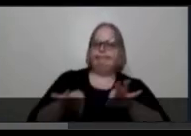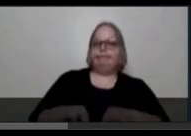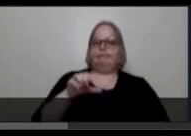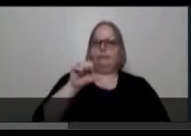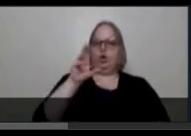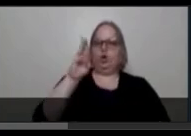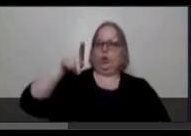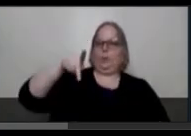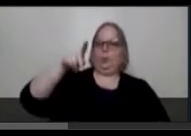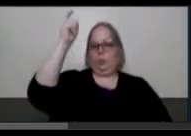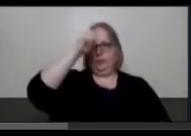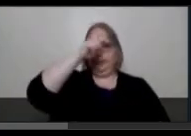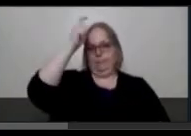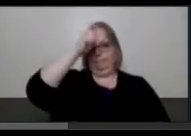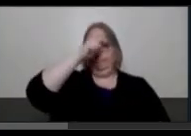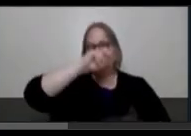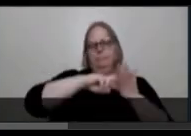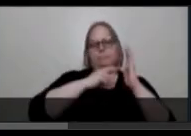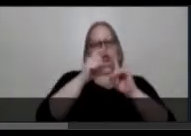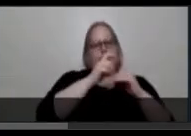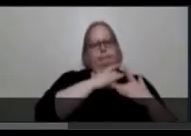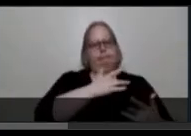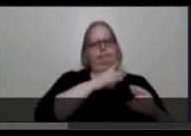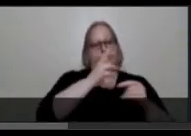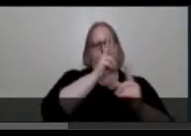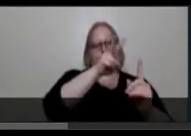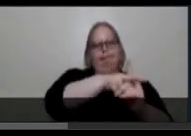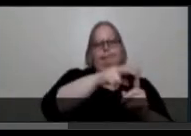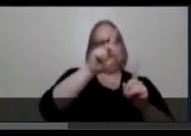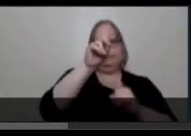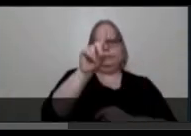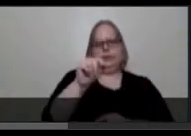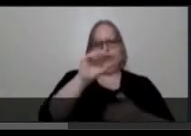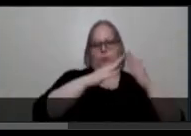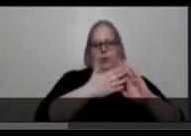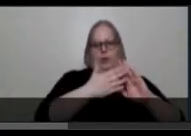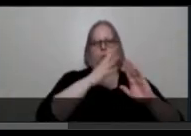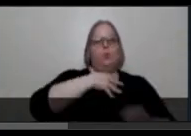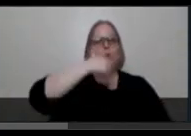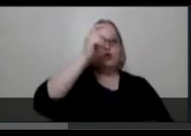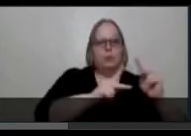which is a term used in the disability community for when older disabled people (“crip elders”)